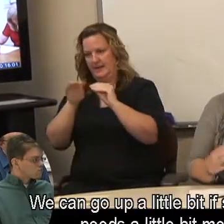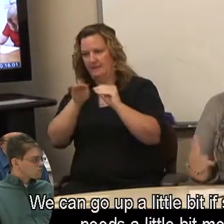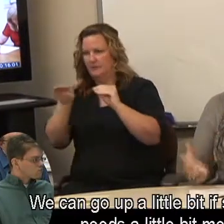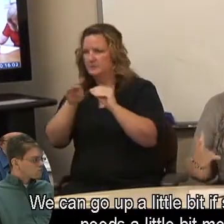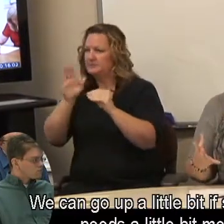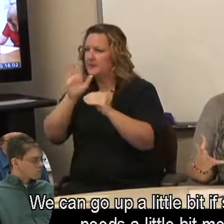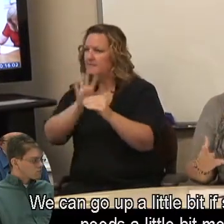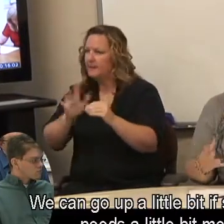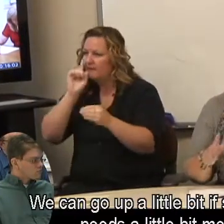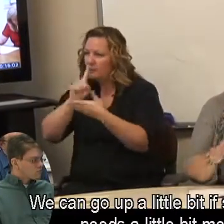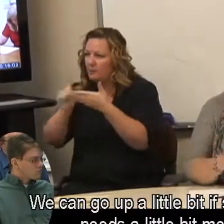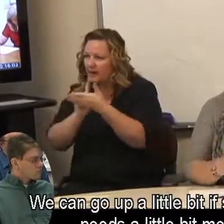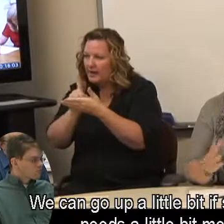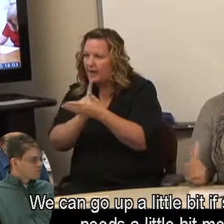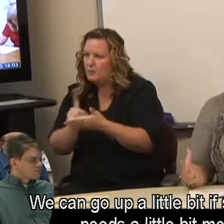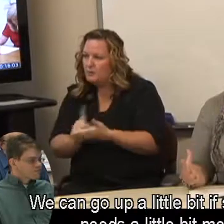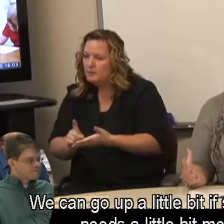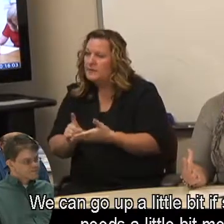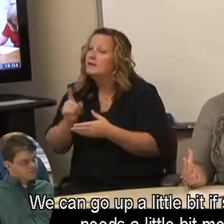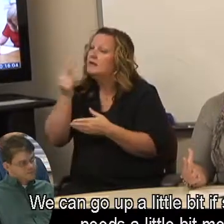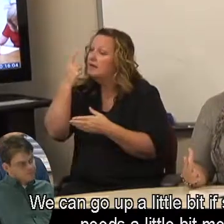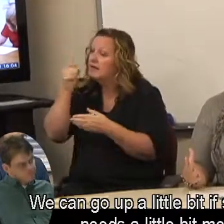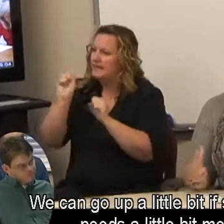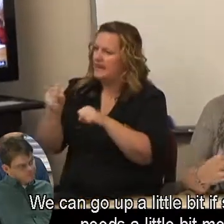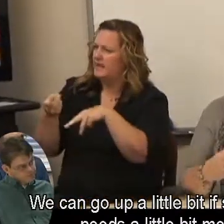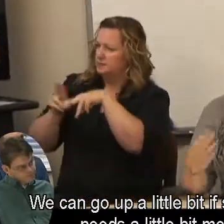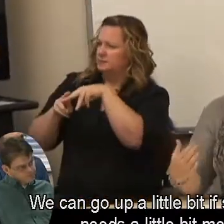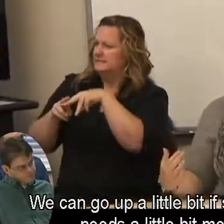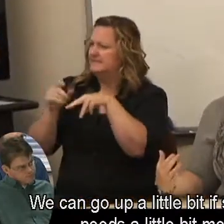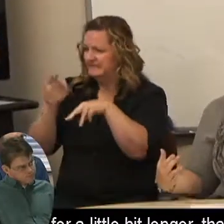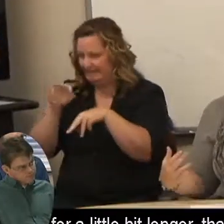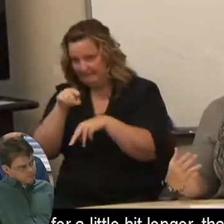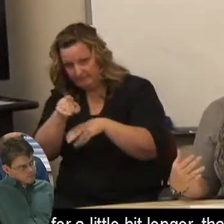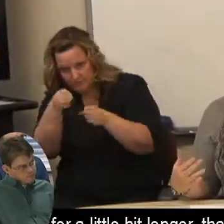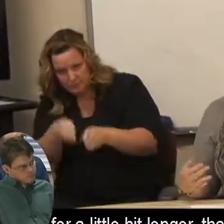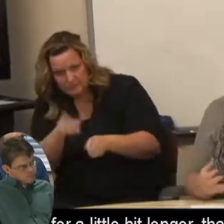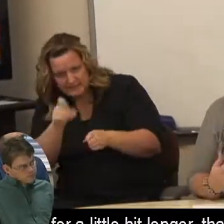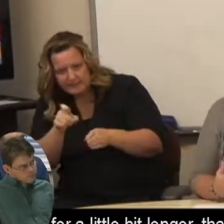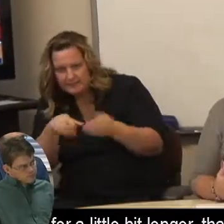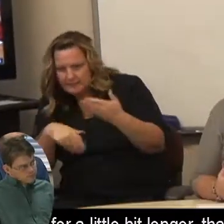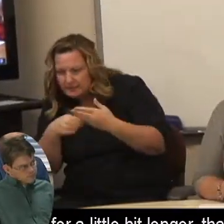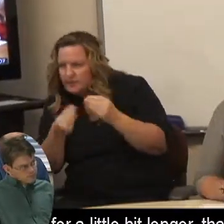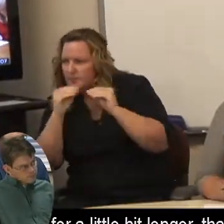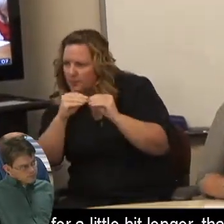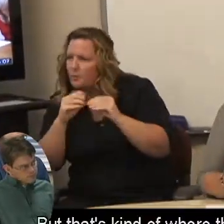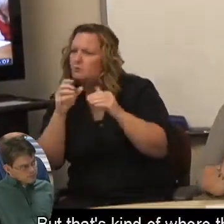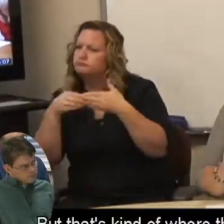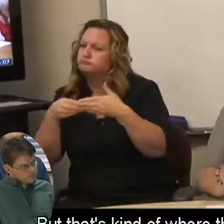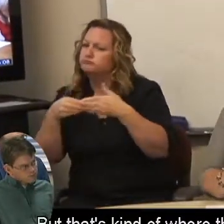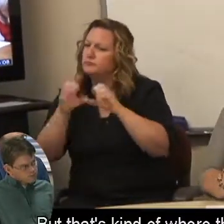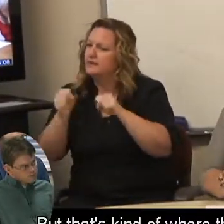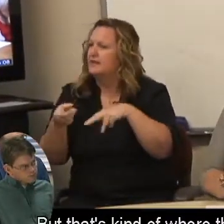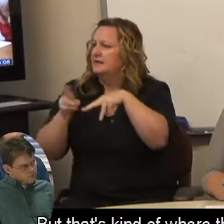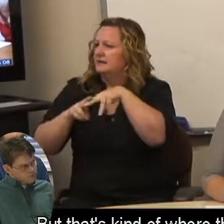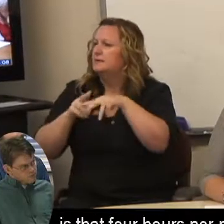We can go up a little bit if somebody needs a little bit more, for a little bit longer, that's fine. But that's kind of where the goal is